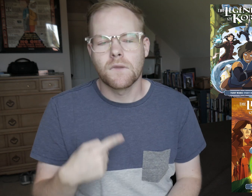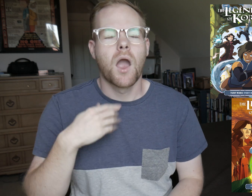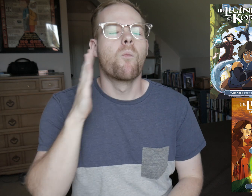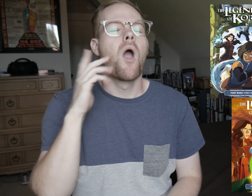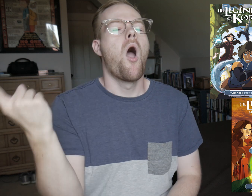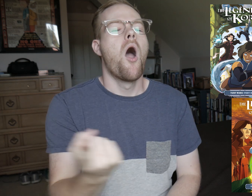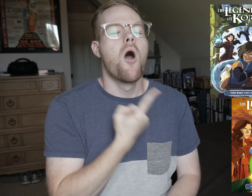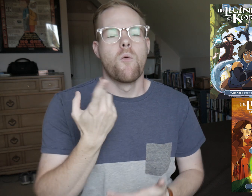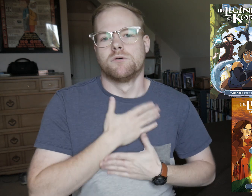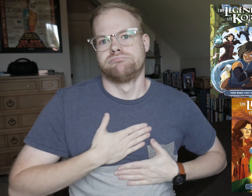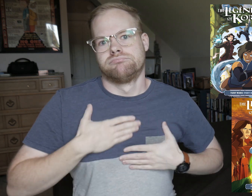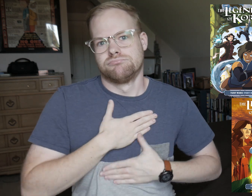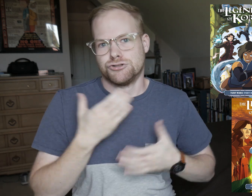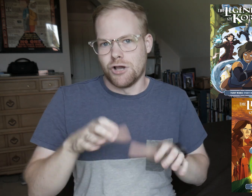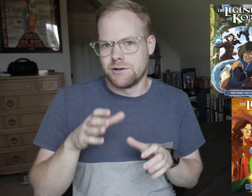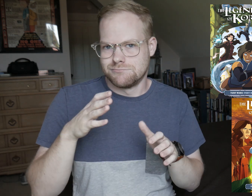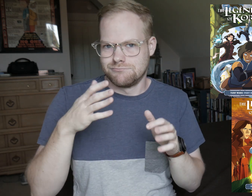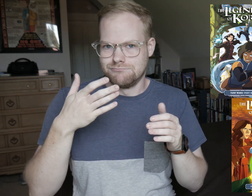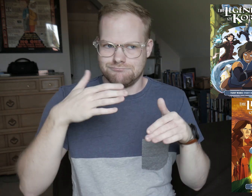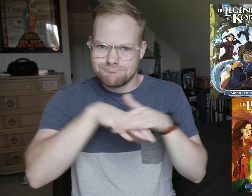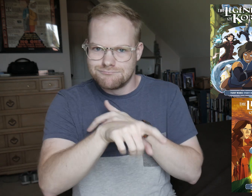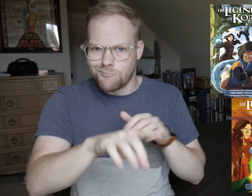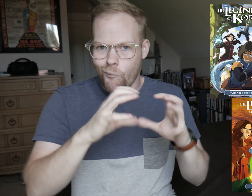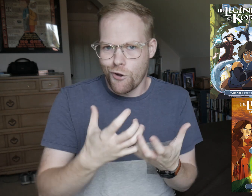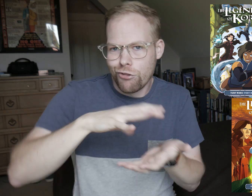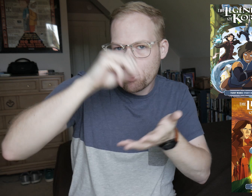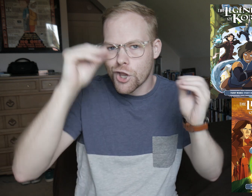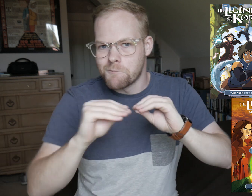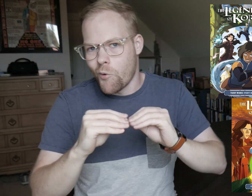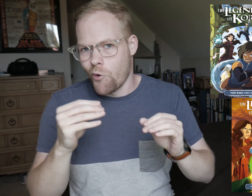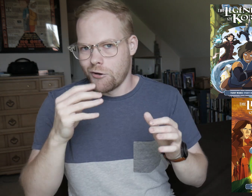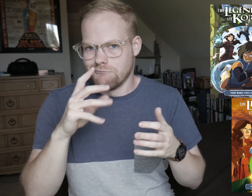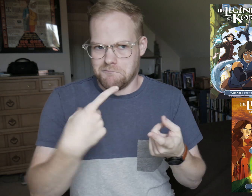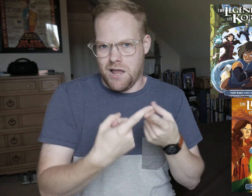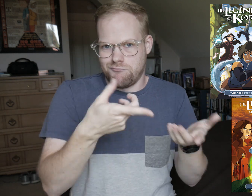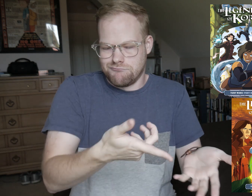I will always relish a chance to get back into this world and learn more about it.